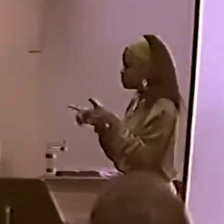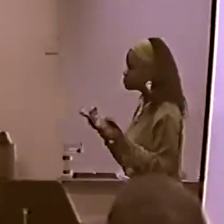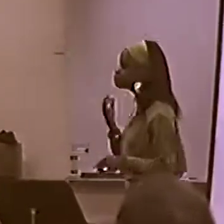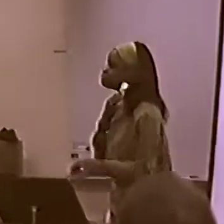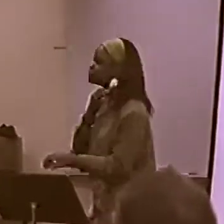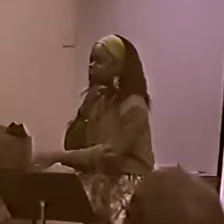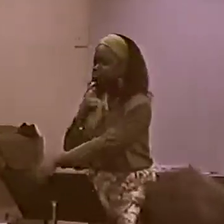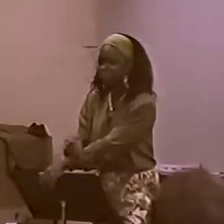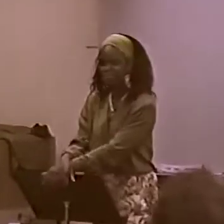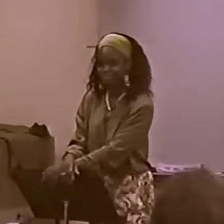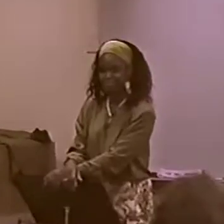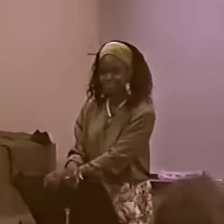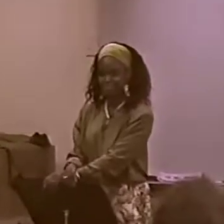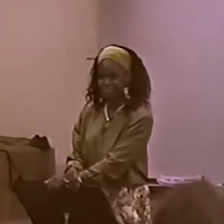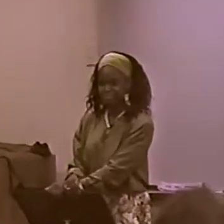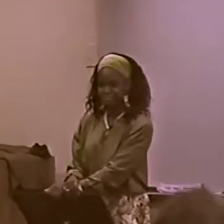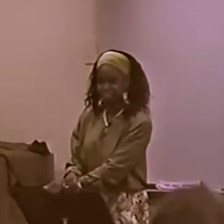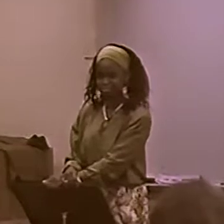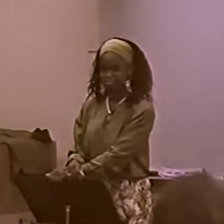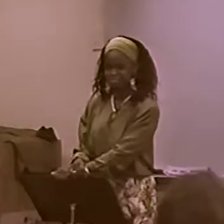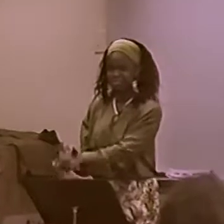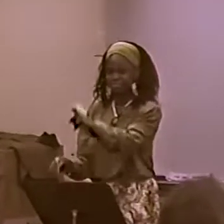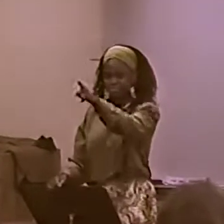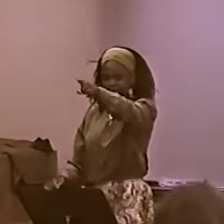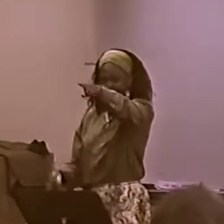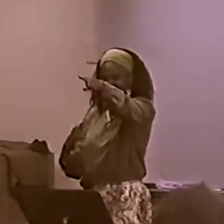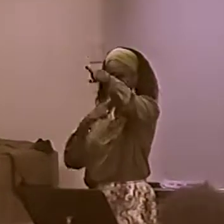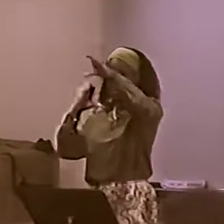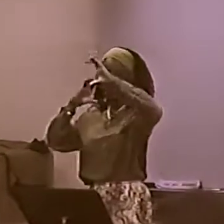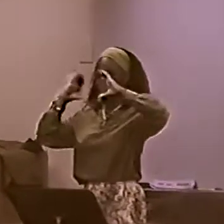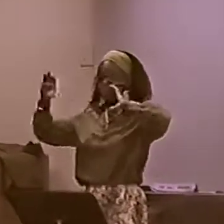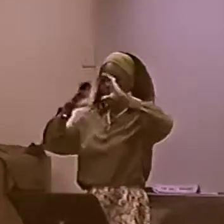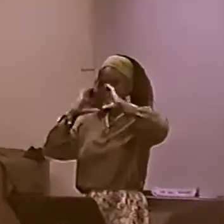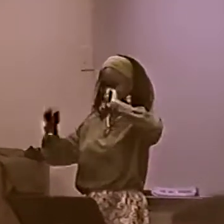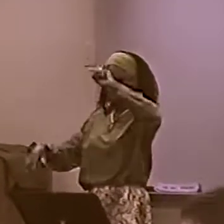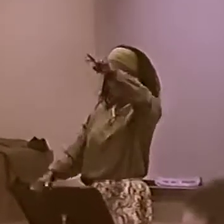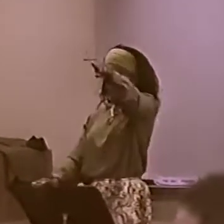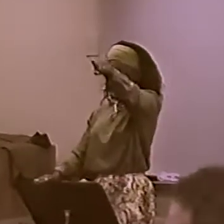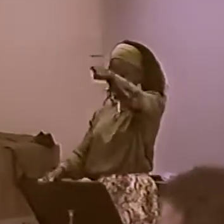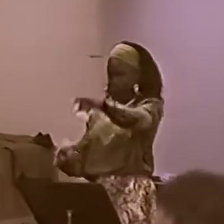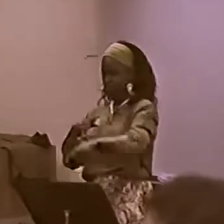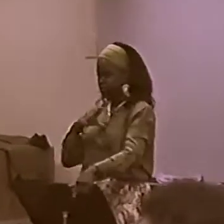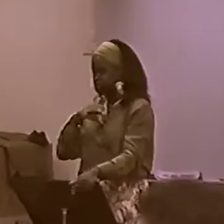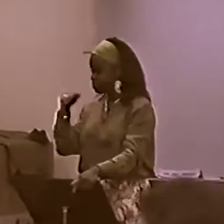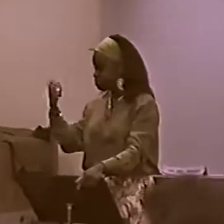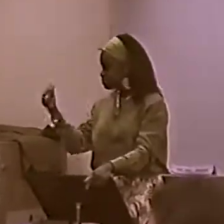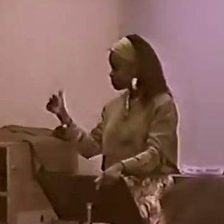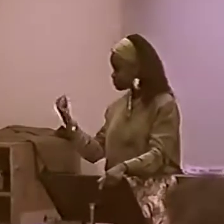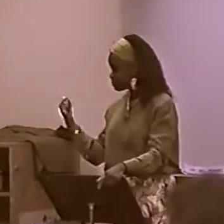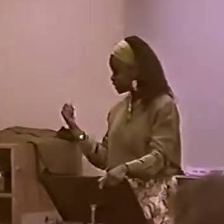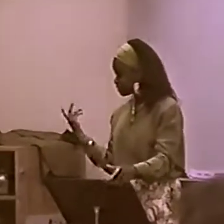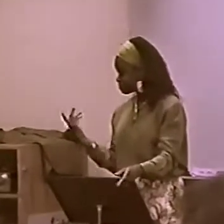I'M CURIOUS. WHAT ARE YOUR IDEAS ABOUT WHAT IS COMMUNICATIVE LANGUAGE? SHE'S SAYING COMMUNICATION.